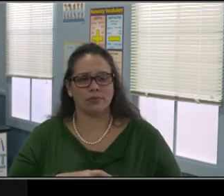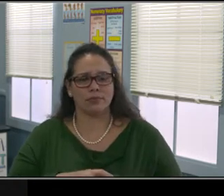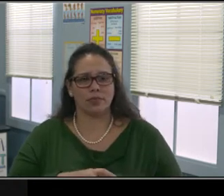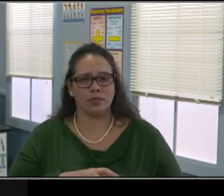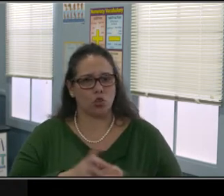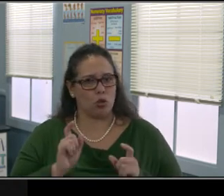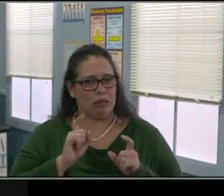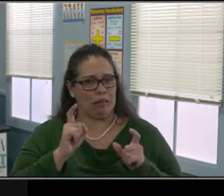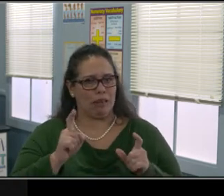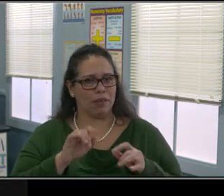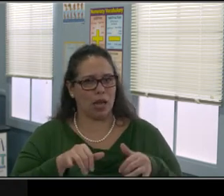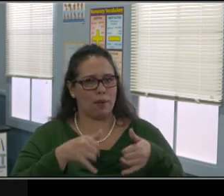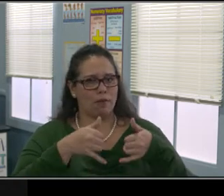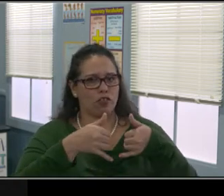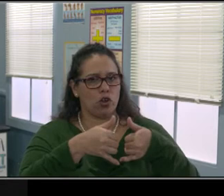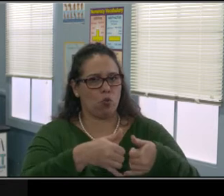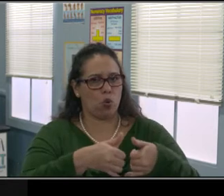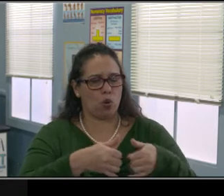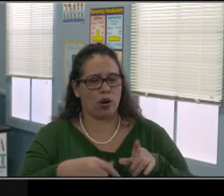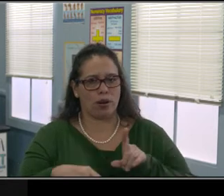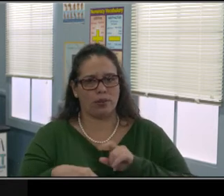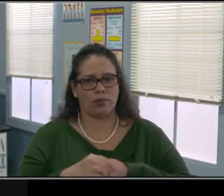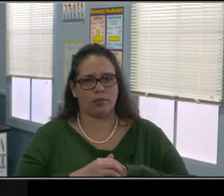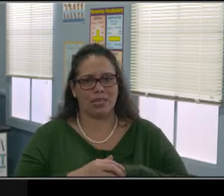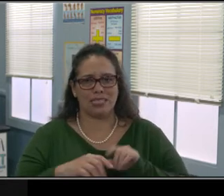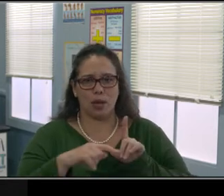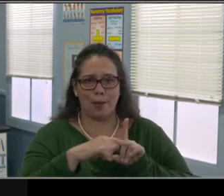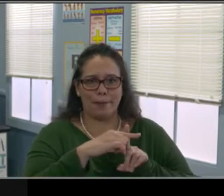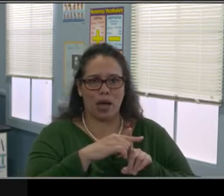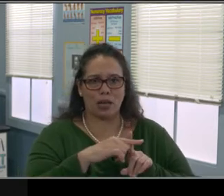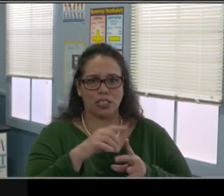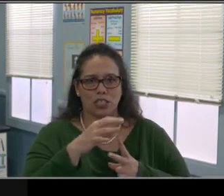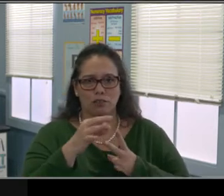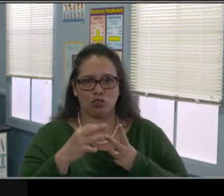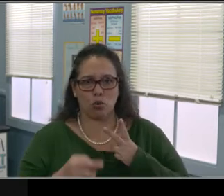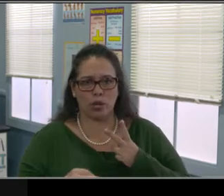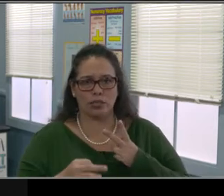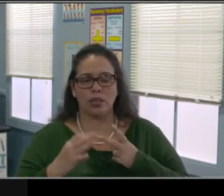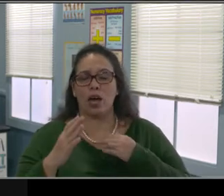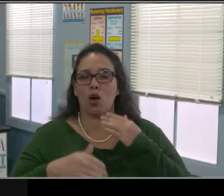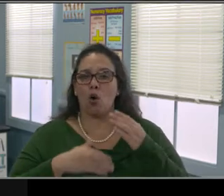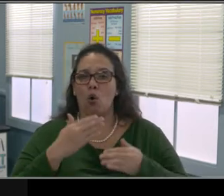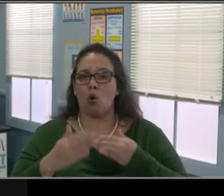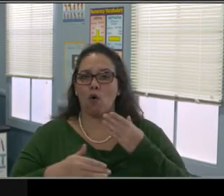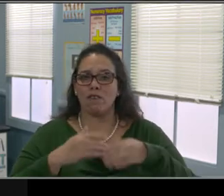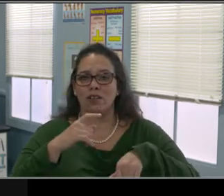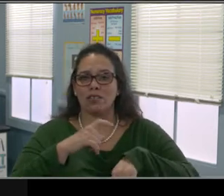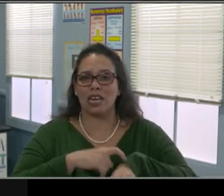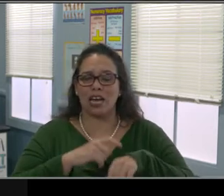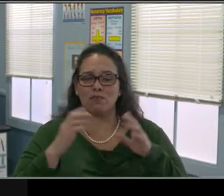And once it's clean, here comes your positive consequence. Okay. Next slide, please.